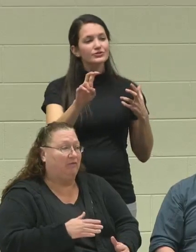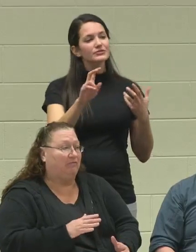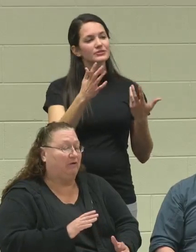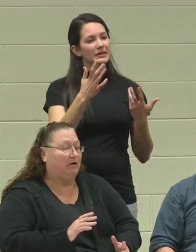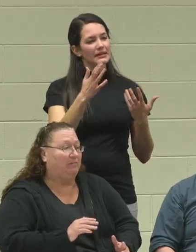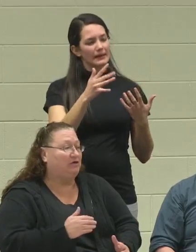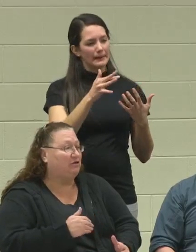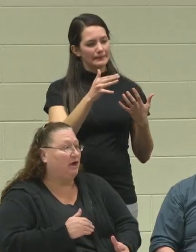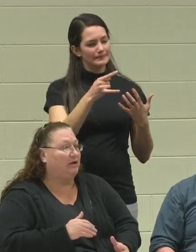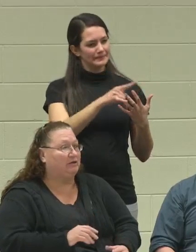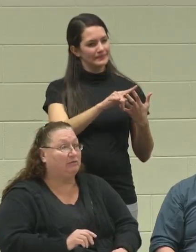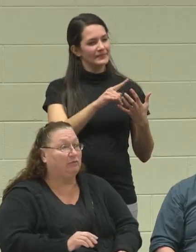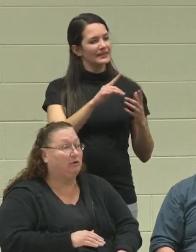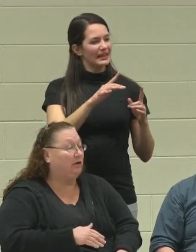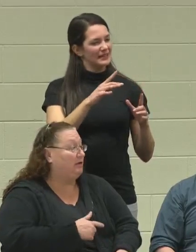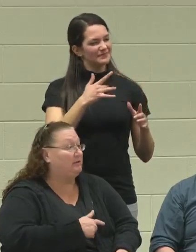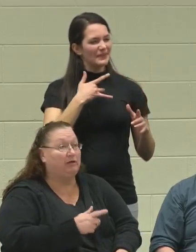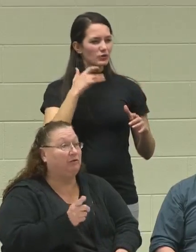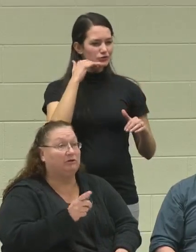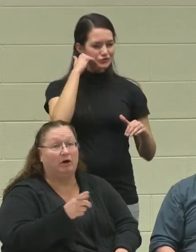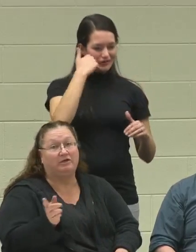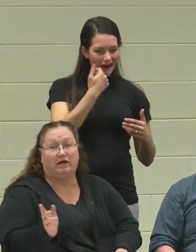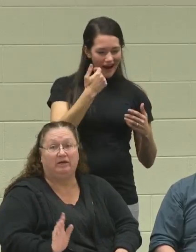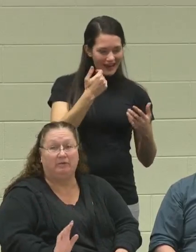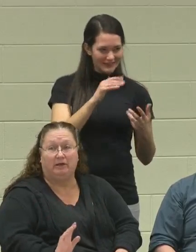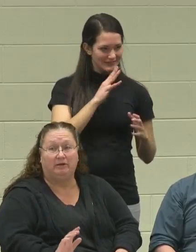of his shyness, where as, he wouldn't talk to anybody.